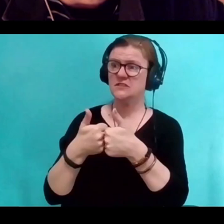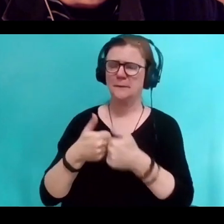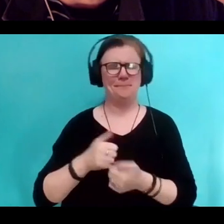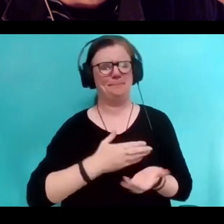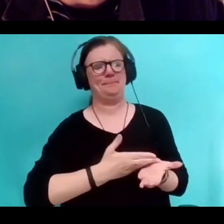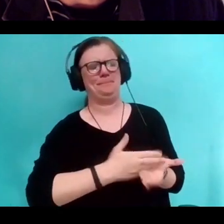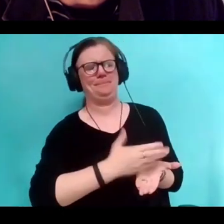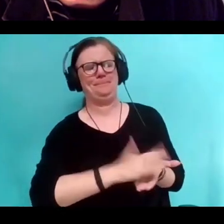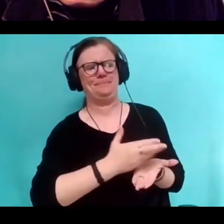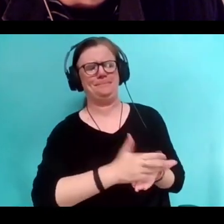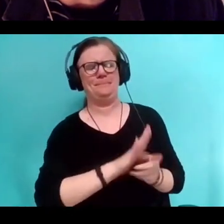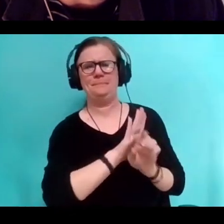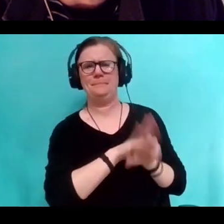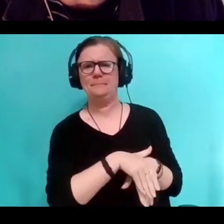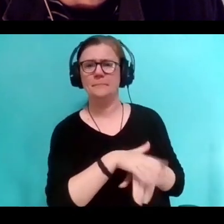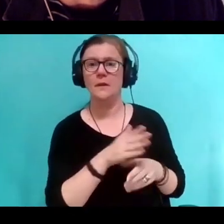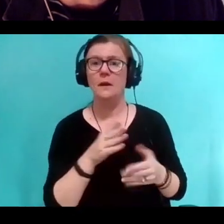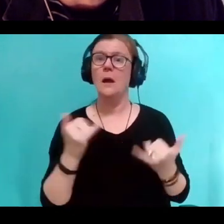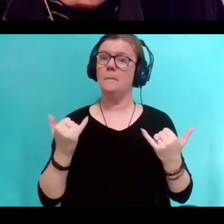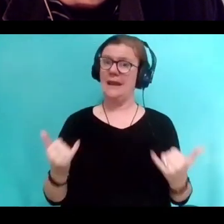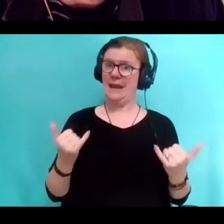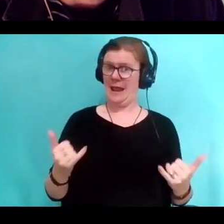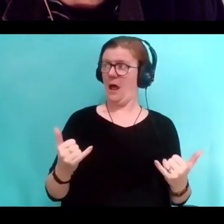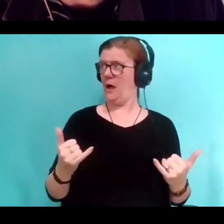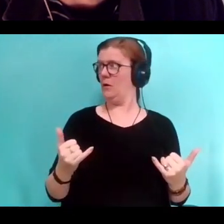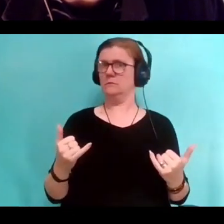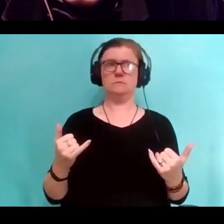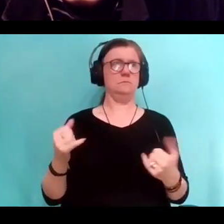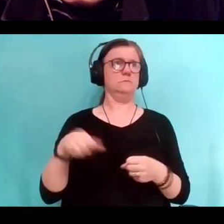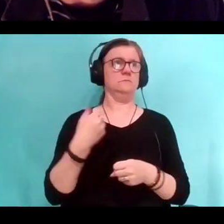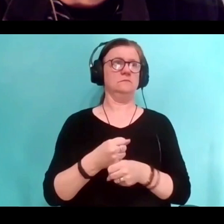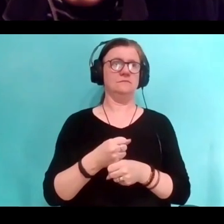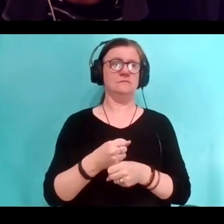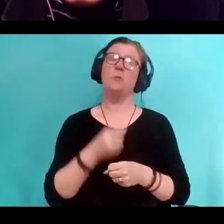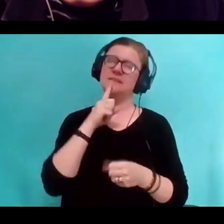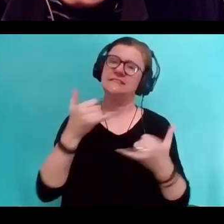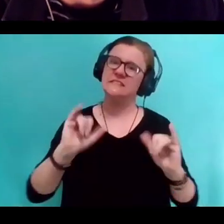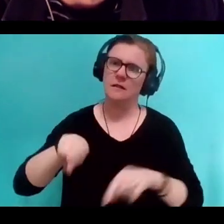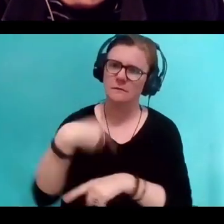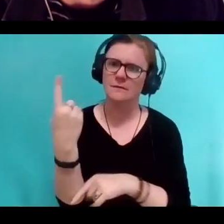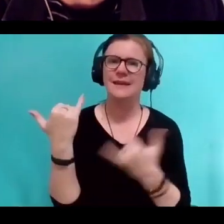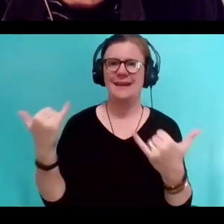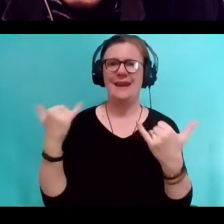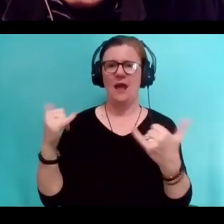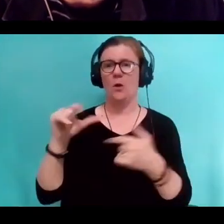And I noticed now, I'm tempted to say even now, but there is no even, this is the point.